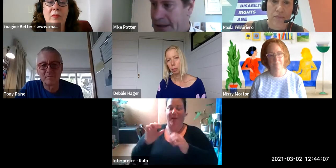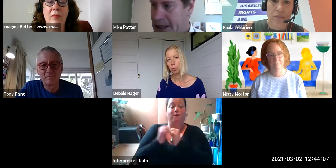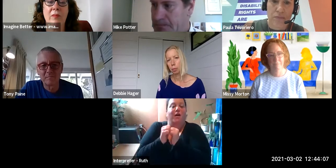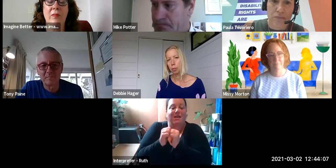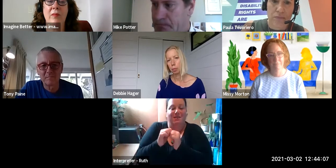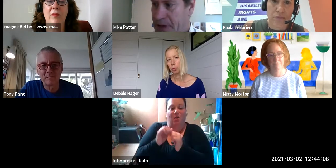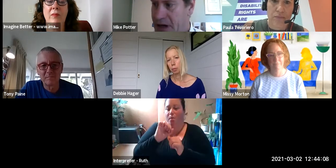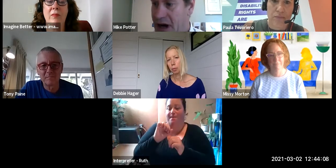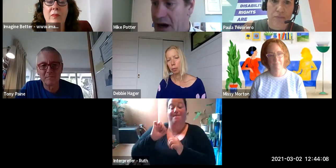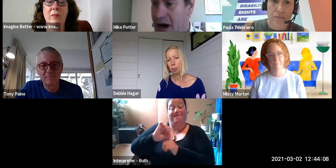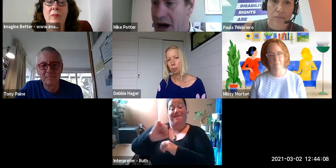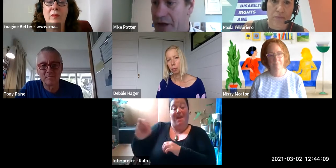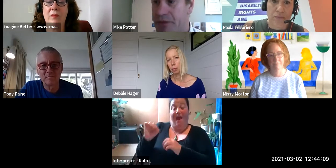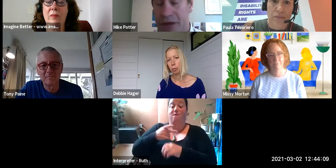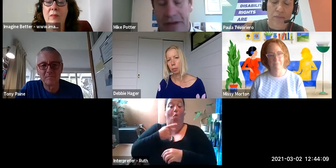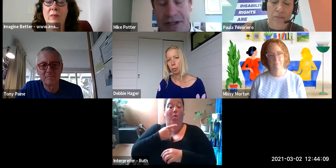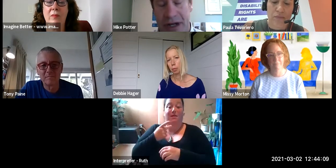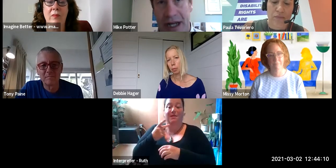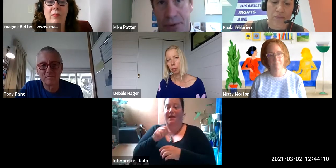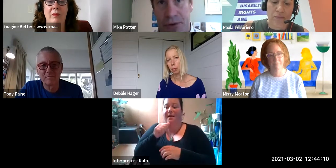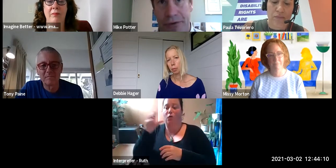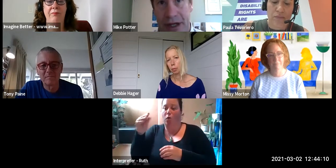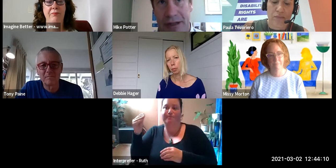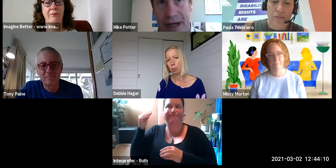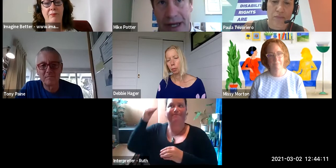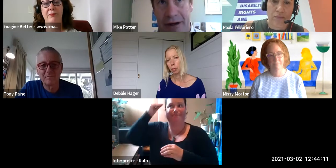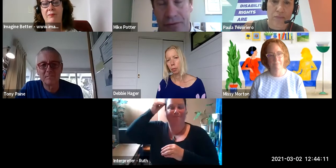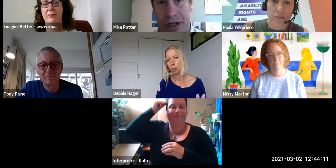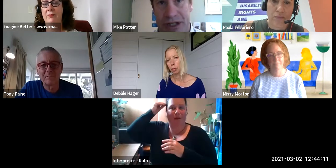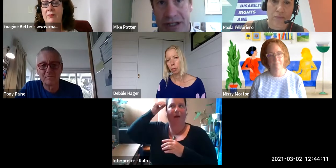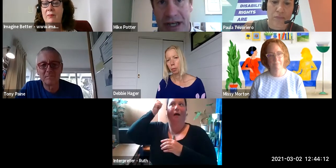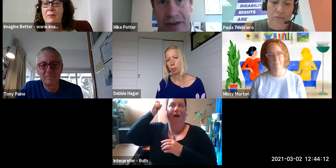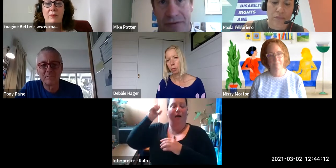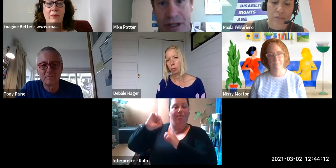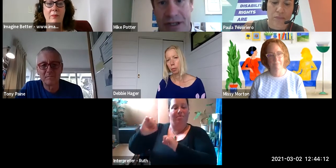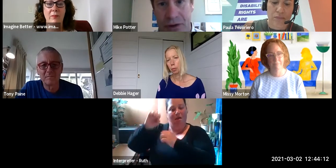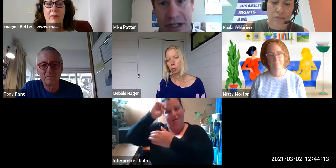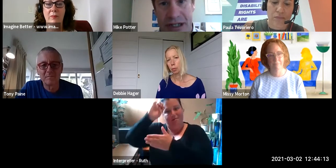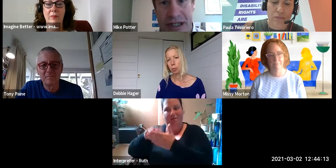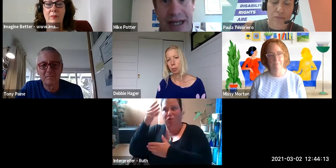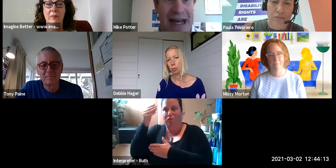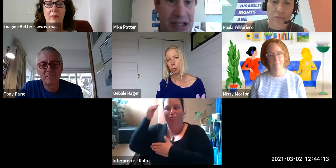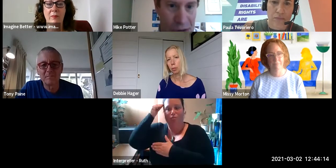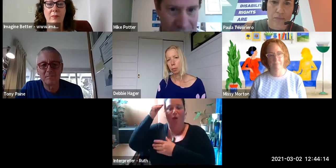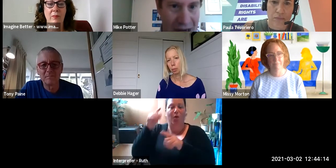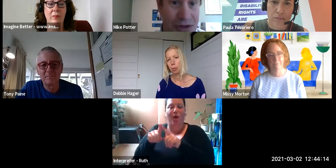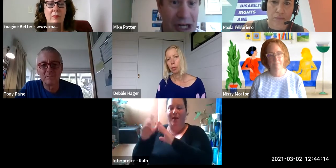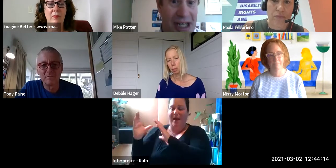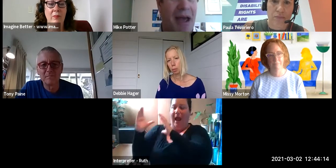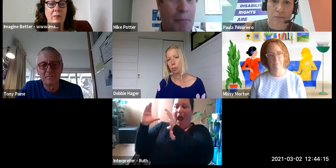Going back to intersectionality which we were talking about before I think some of the things that are really important to learn for me, having been advocating for the same things for a long time, is that it takes a really long time you know. We're still talking about the anti-racism movement. We're still talking about rainbow community movements, you know. We haven't got there yet but people, persevere! And i think that's a really critical thing. I think of the times when I've just cried with frustration because nothing happens. So you know there's this kind of, this element of, we all have to keep each other going and